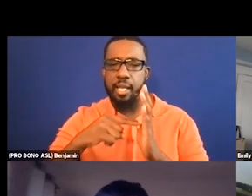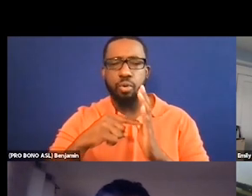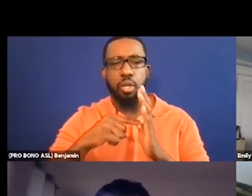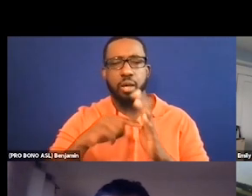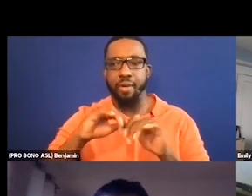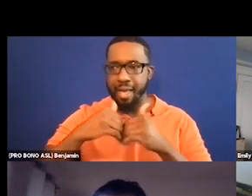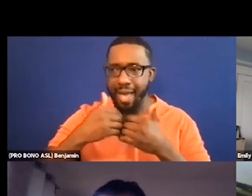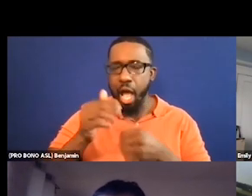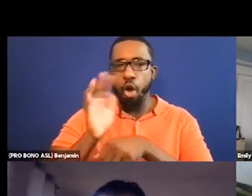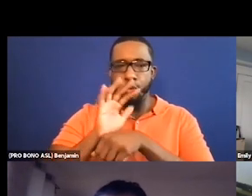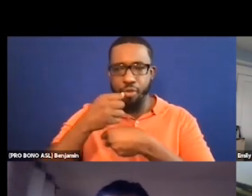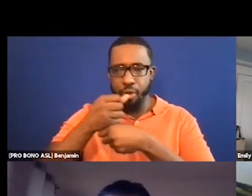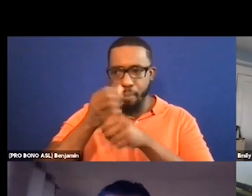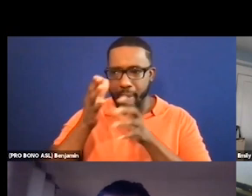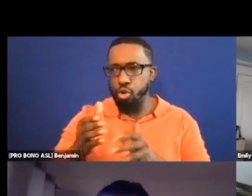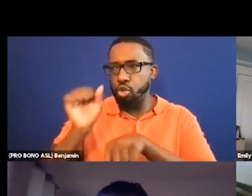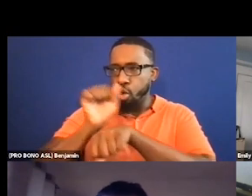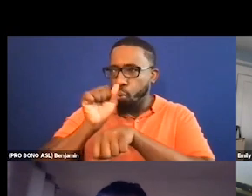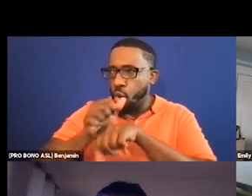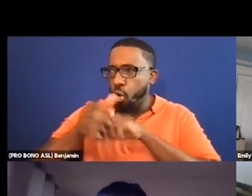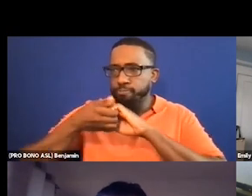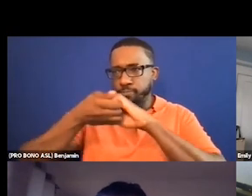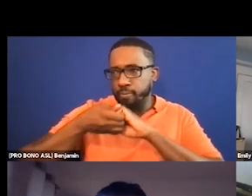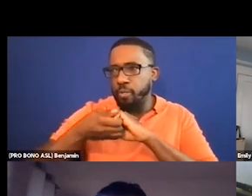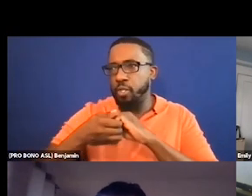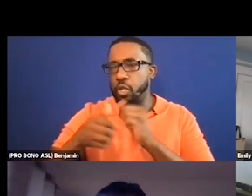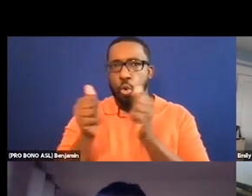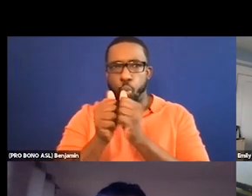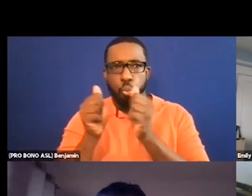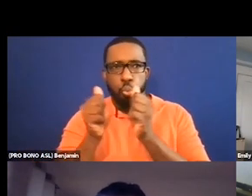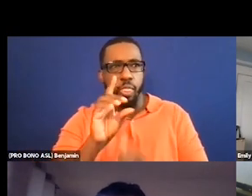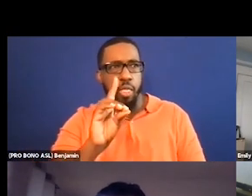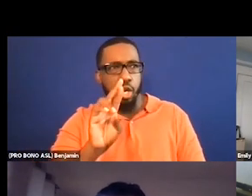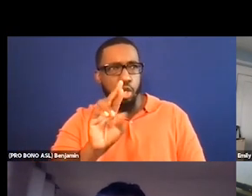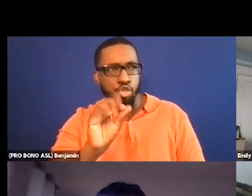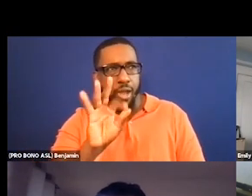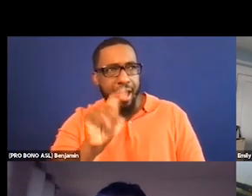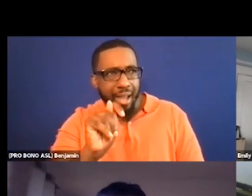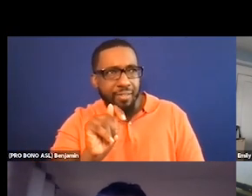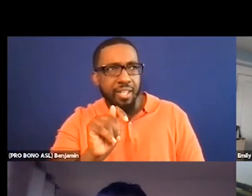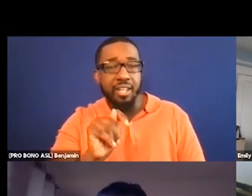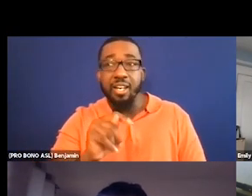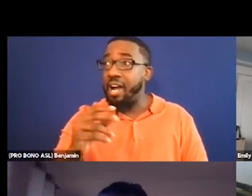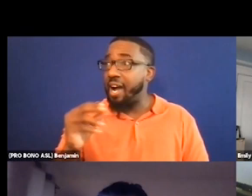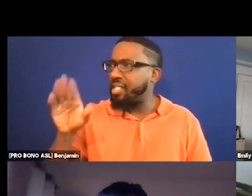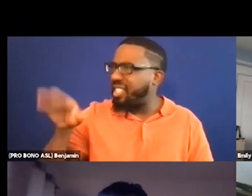They sent the first draft and I got to review it. And I said the film was super campy, queer campy film